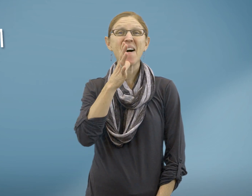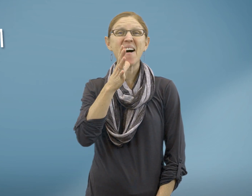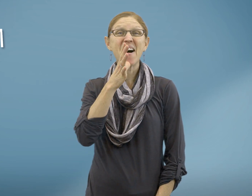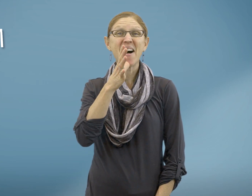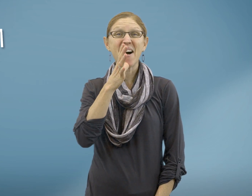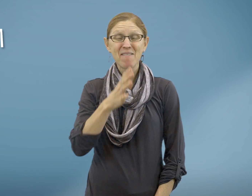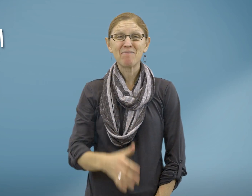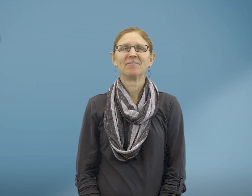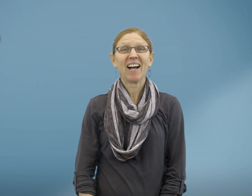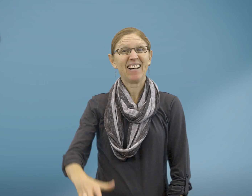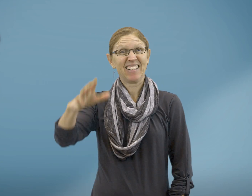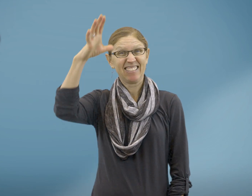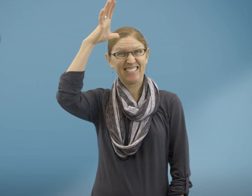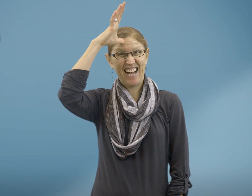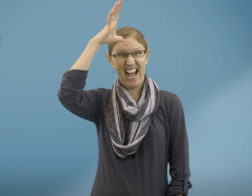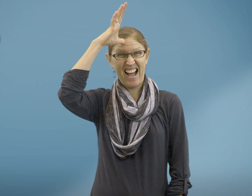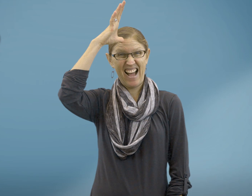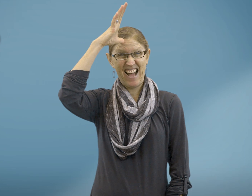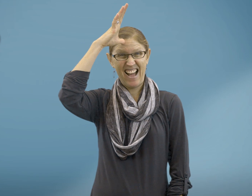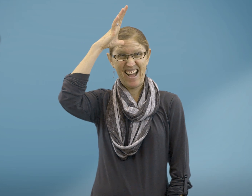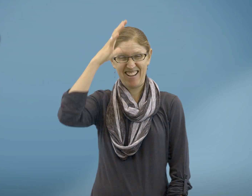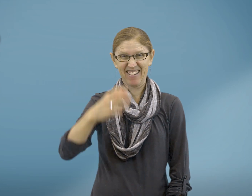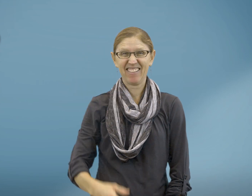Mom Dad